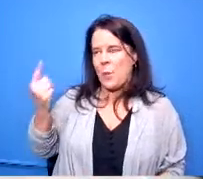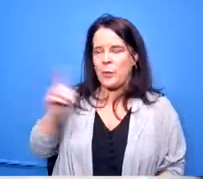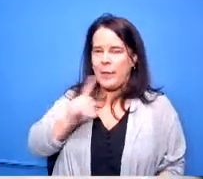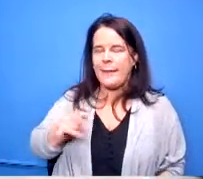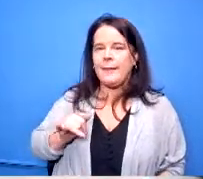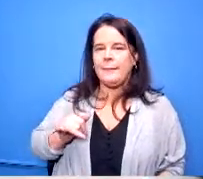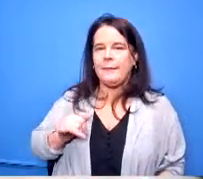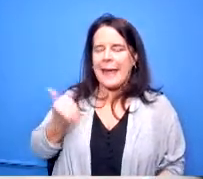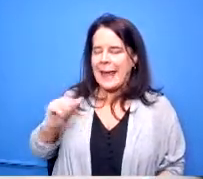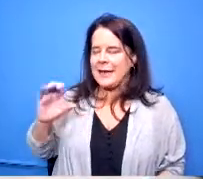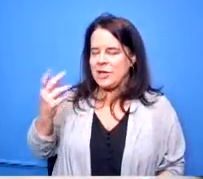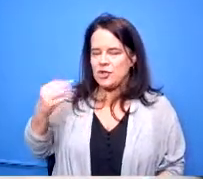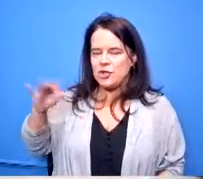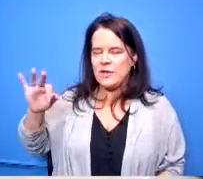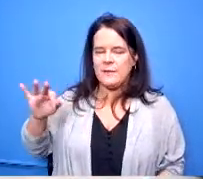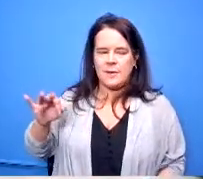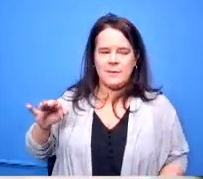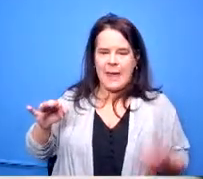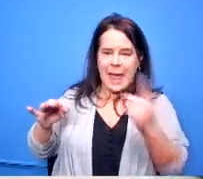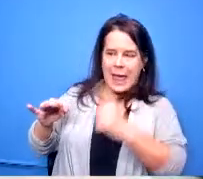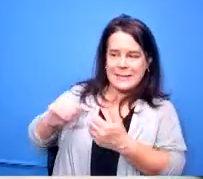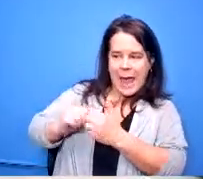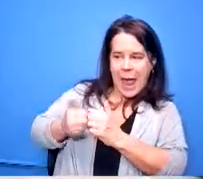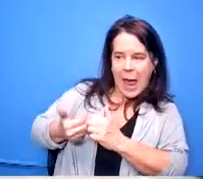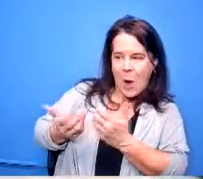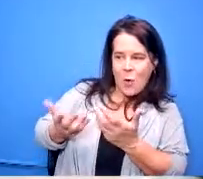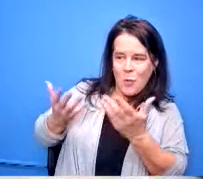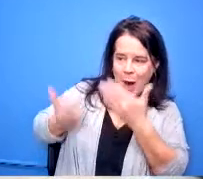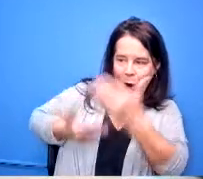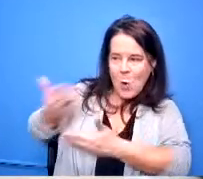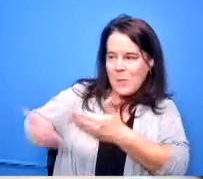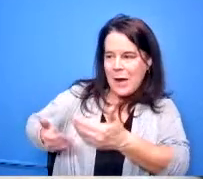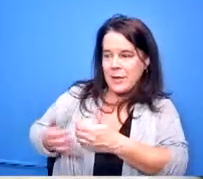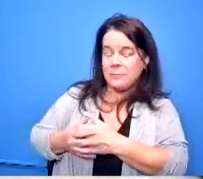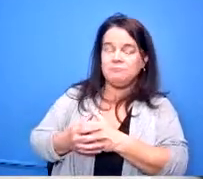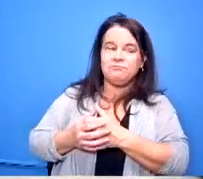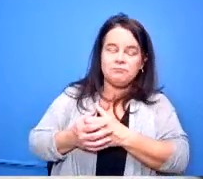really like to teach this how do i go about doing it and the steps are that you express the interest